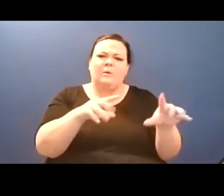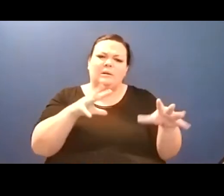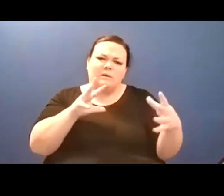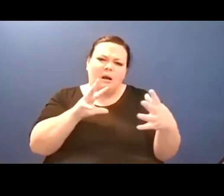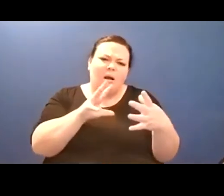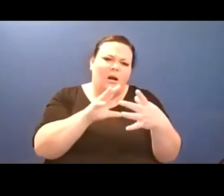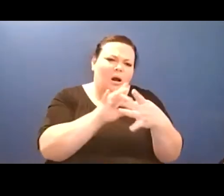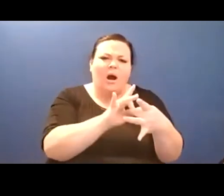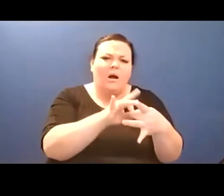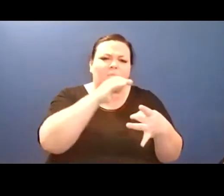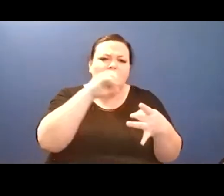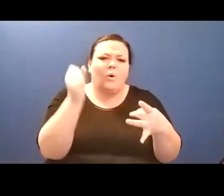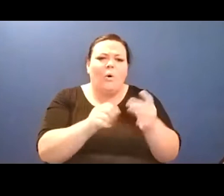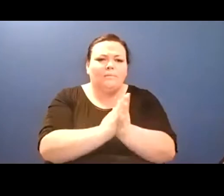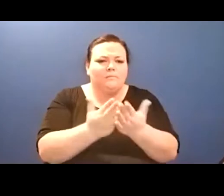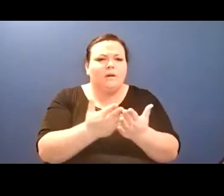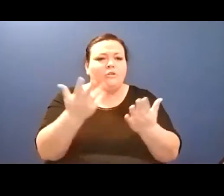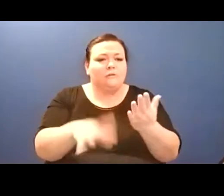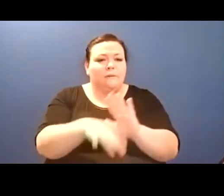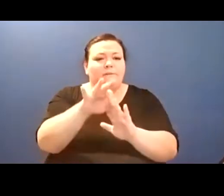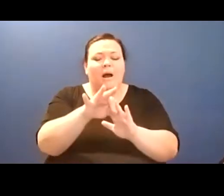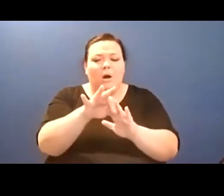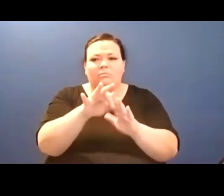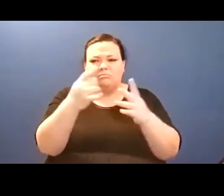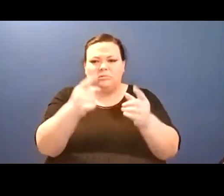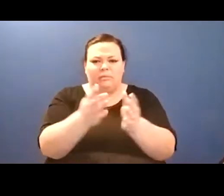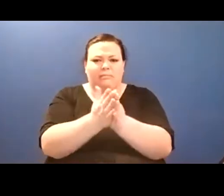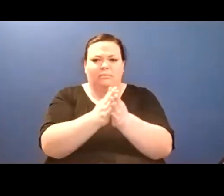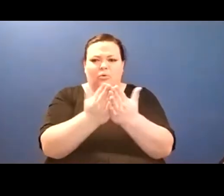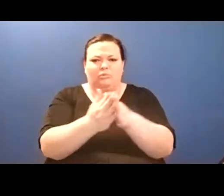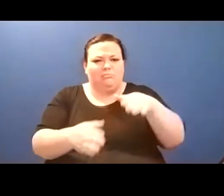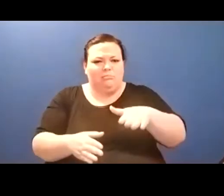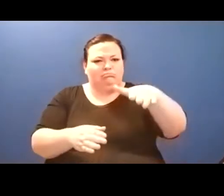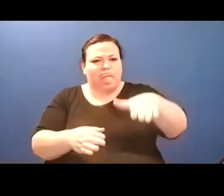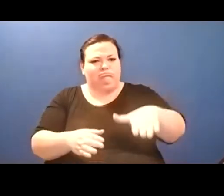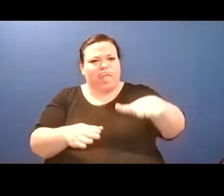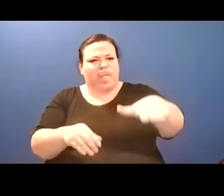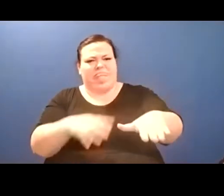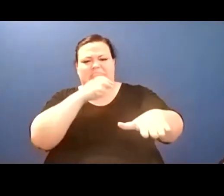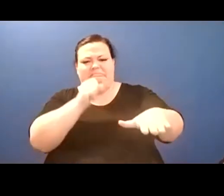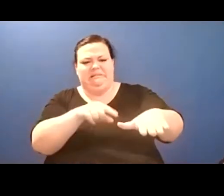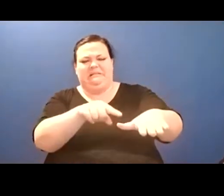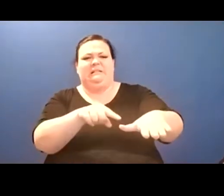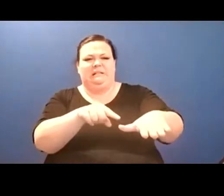Once it had been written "Sacred means saturated with being," you spoke that